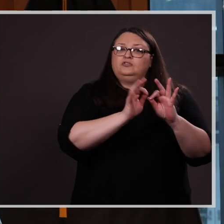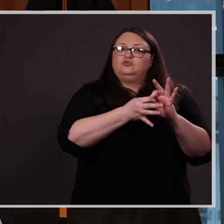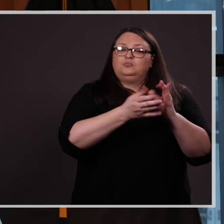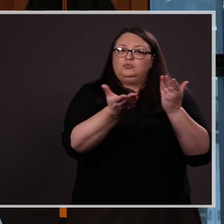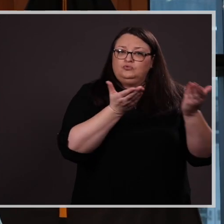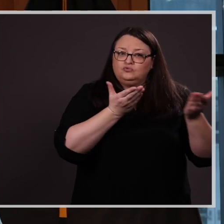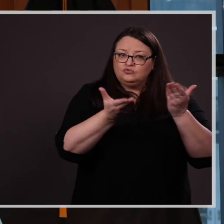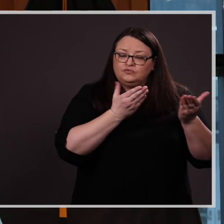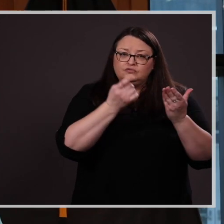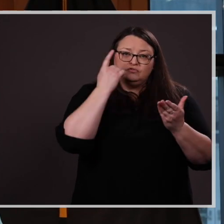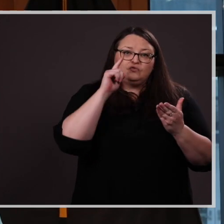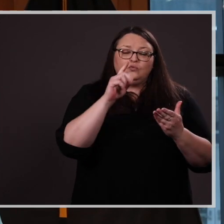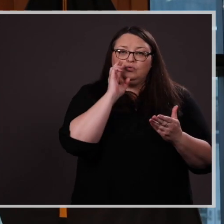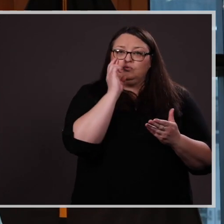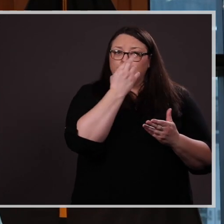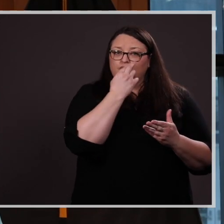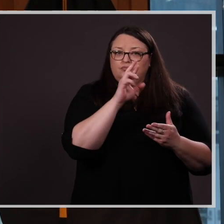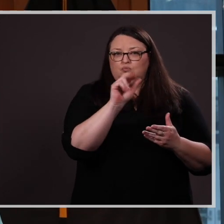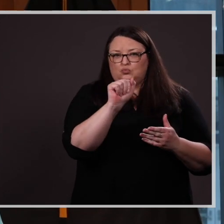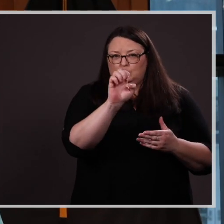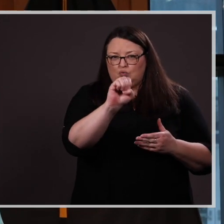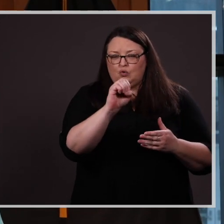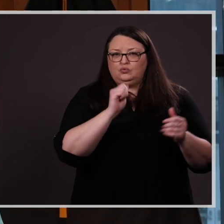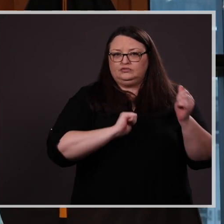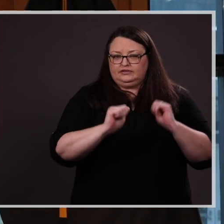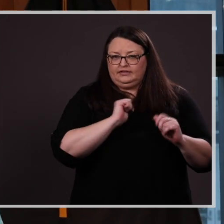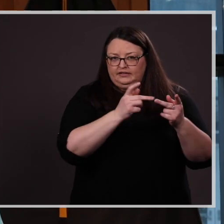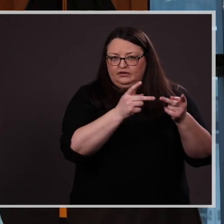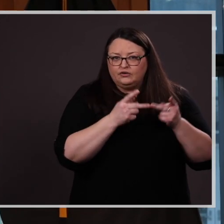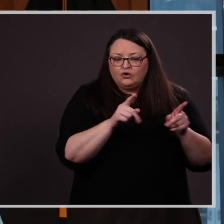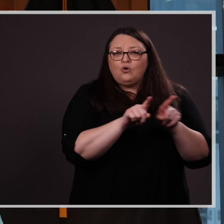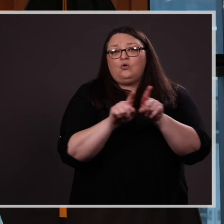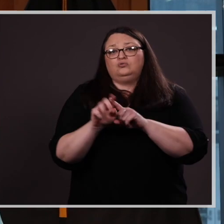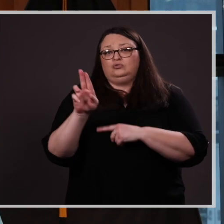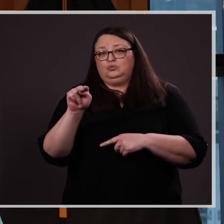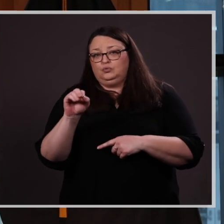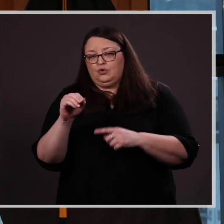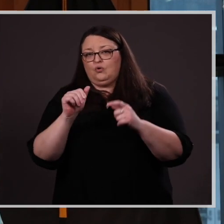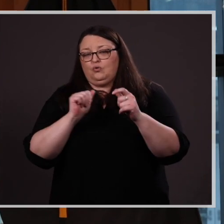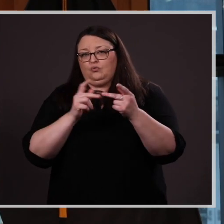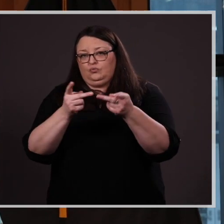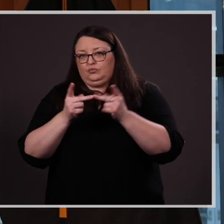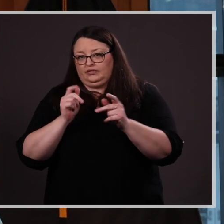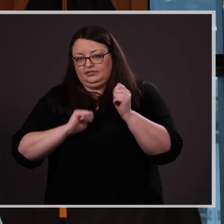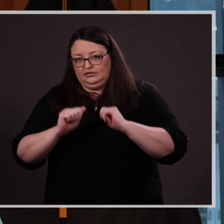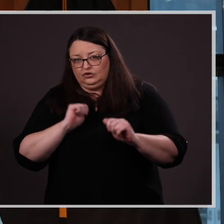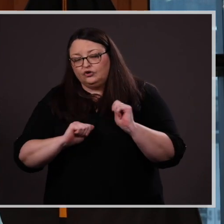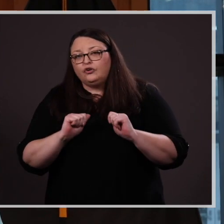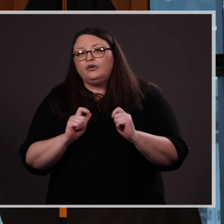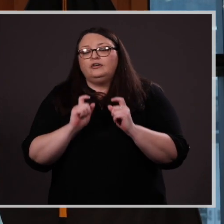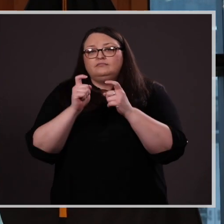services to The Rose Theater and the UNO student theater; and contributed to meetings of the